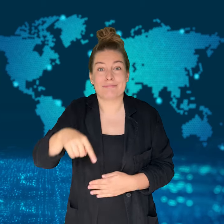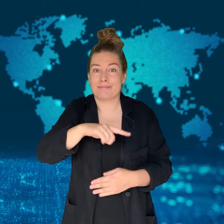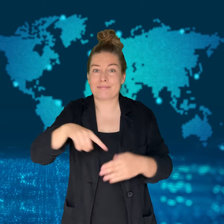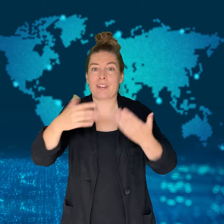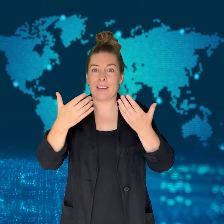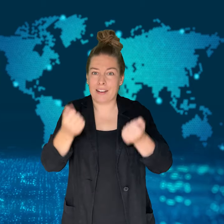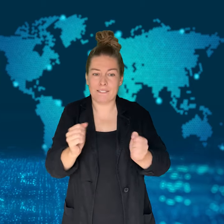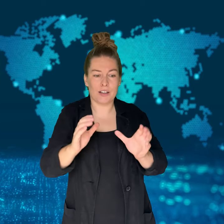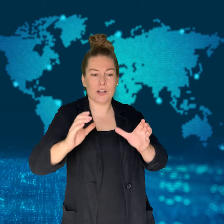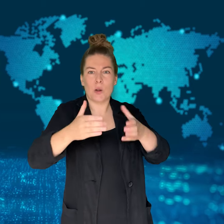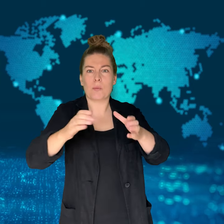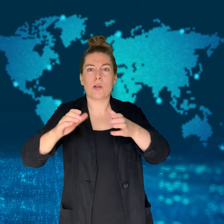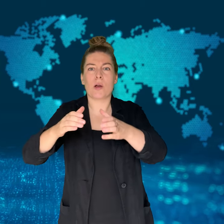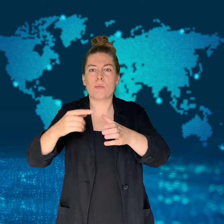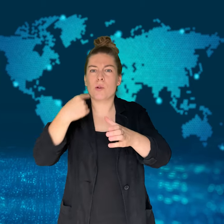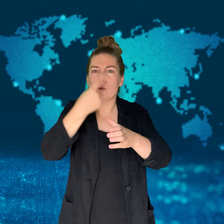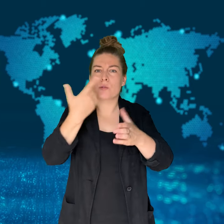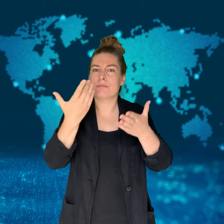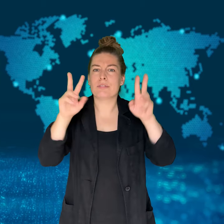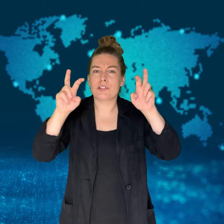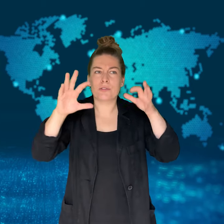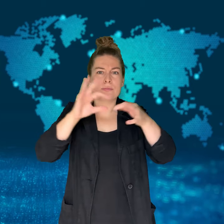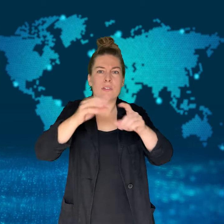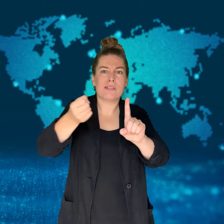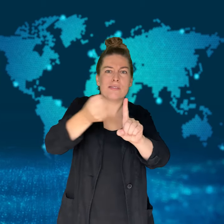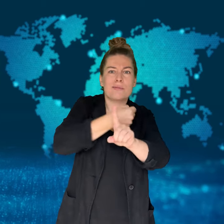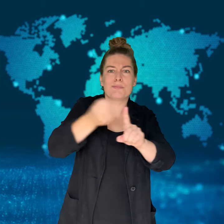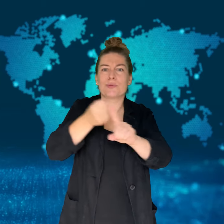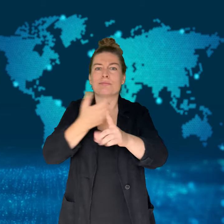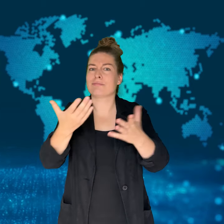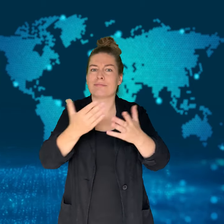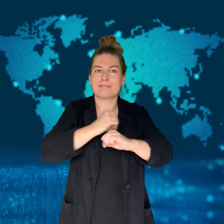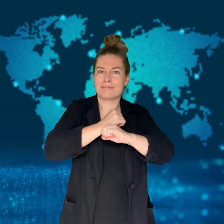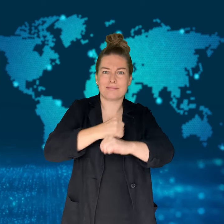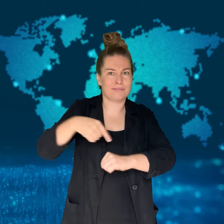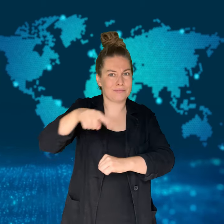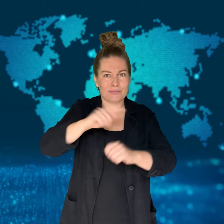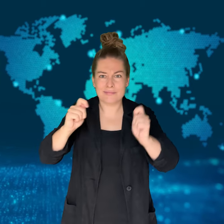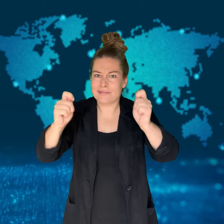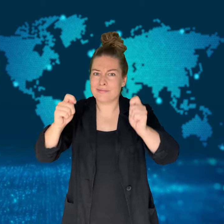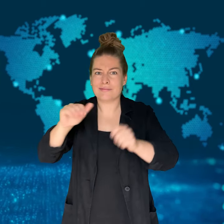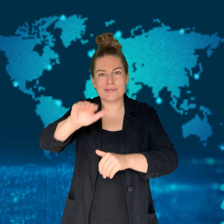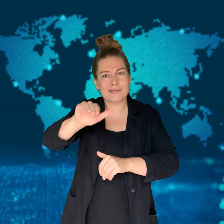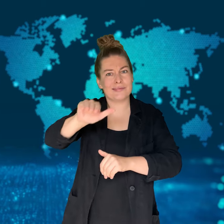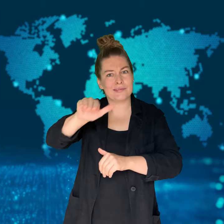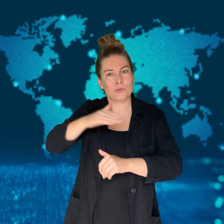The groups argue that court briefs make trafficking victims feel trapped.